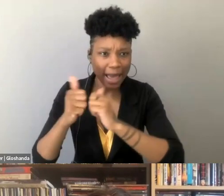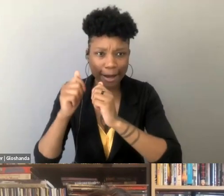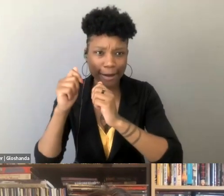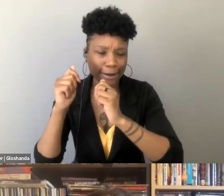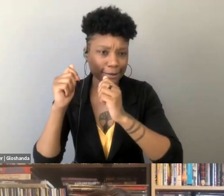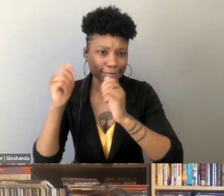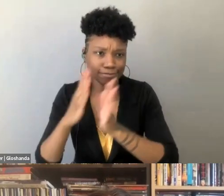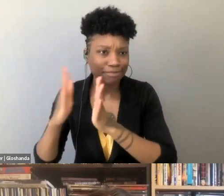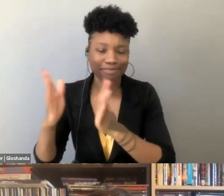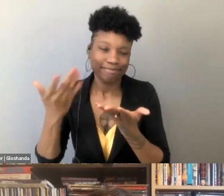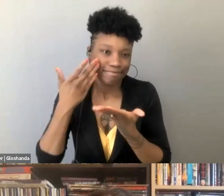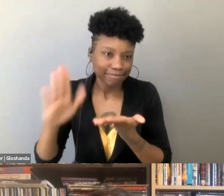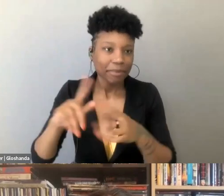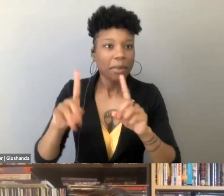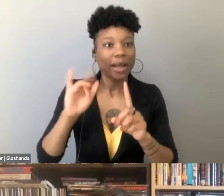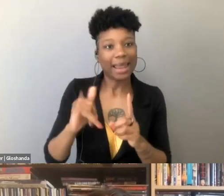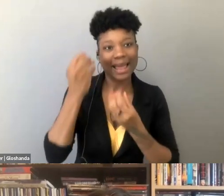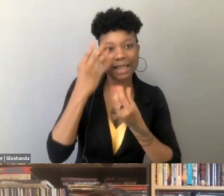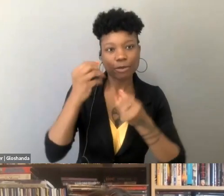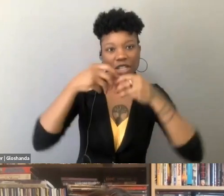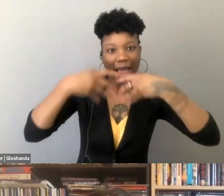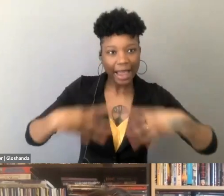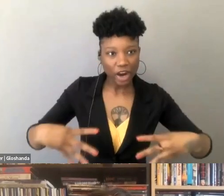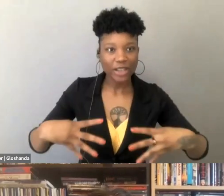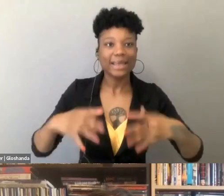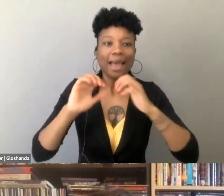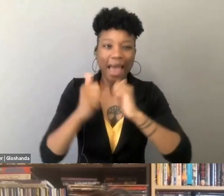is actively being shaped, and that is something I think that we need to sort of have our fingers off.